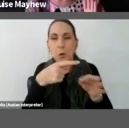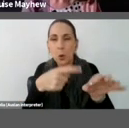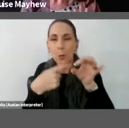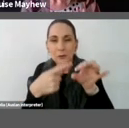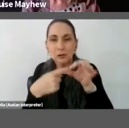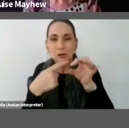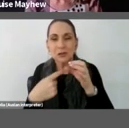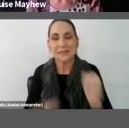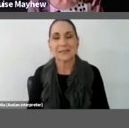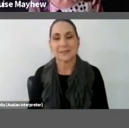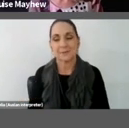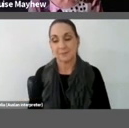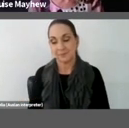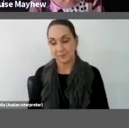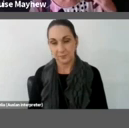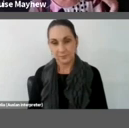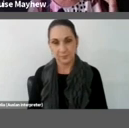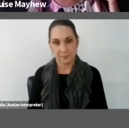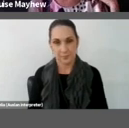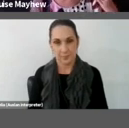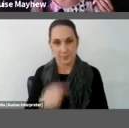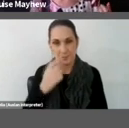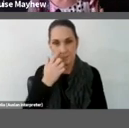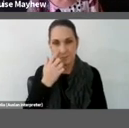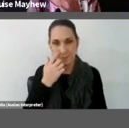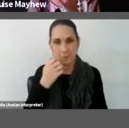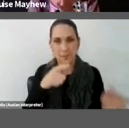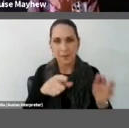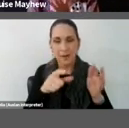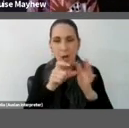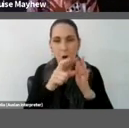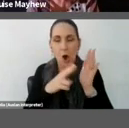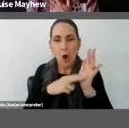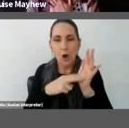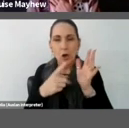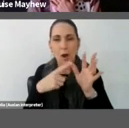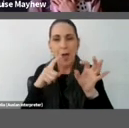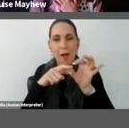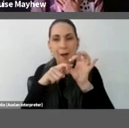From Morgana we have ‘loving the outfits’, Kelly says